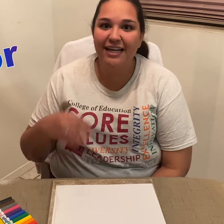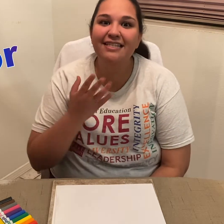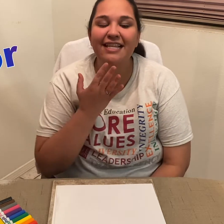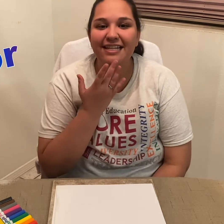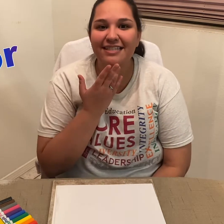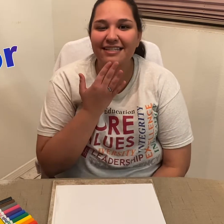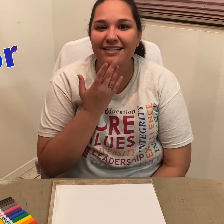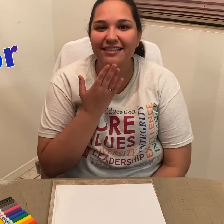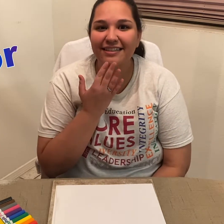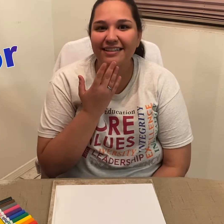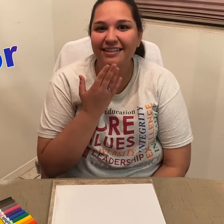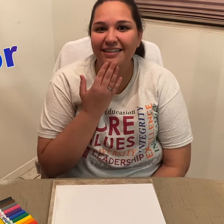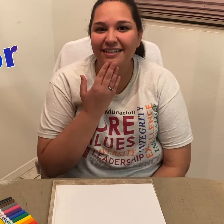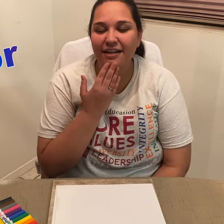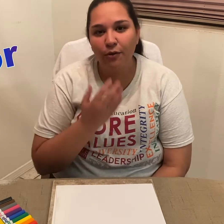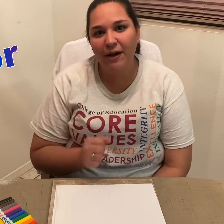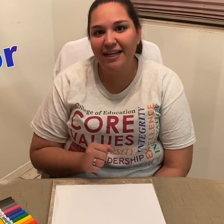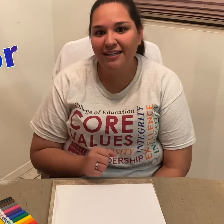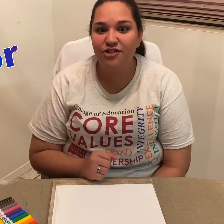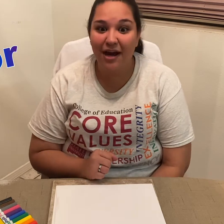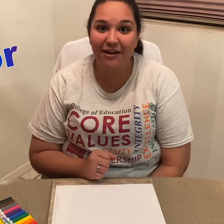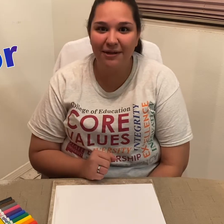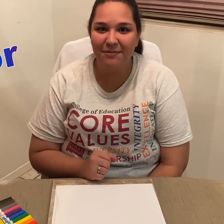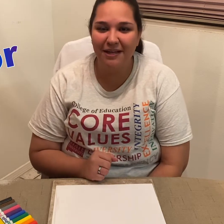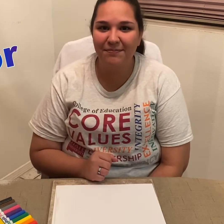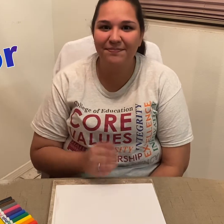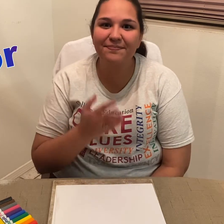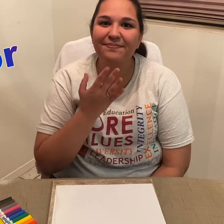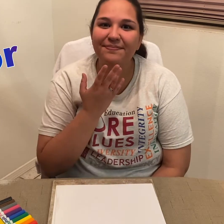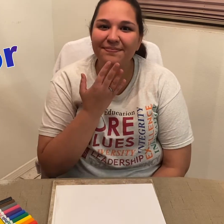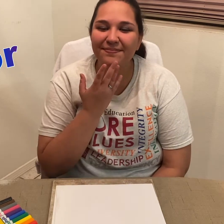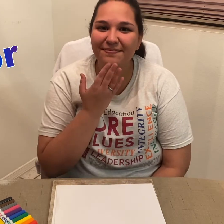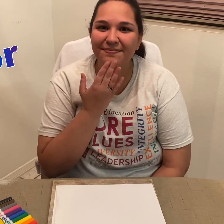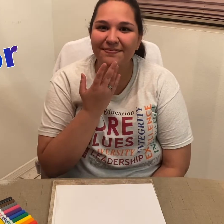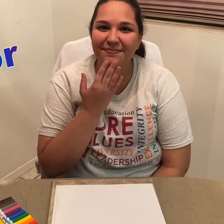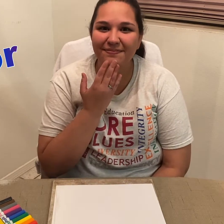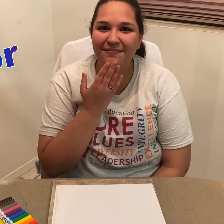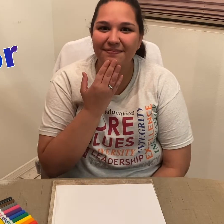is this: *signs 'color'*. Ready? Try it with me!